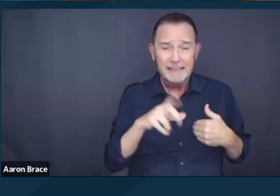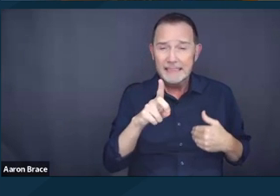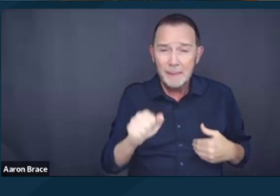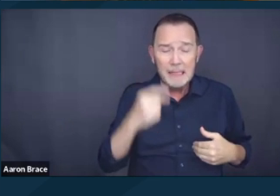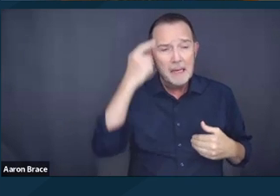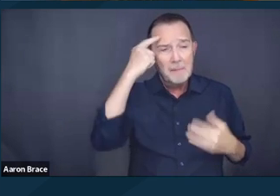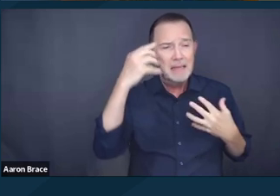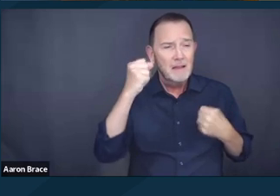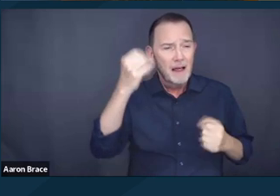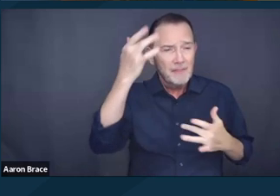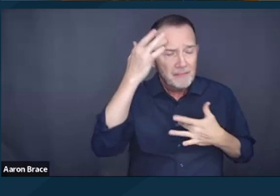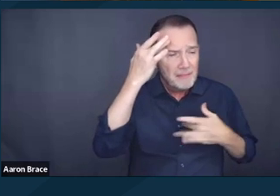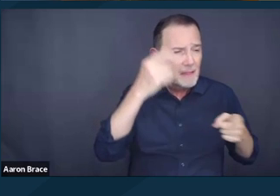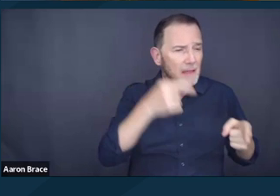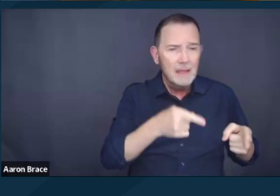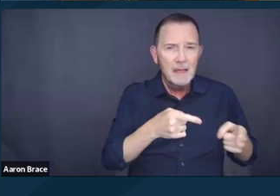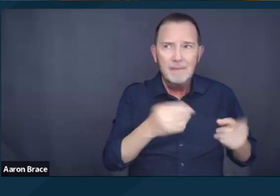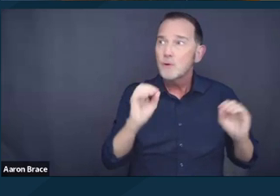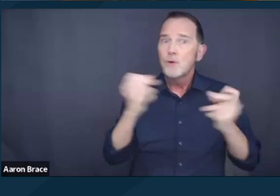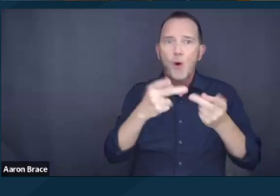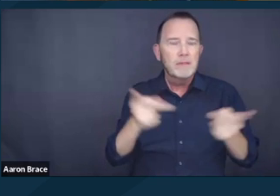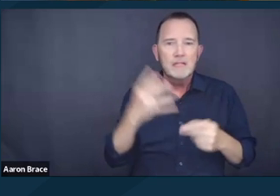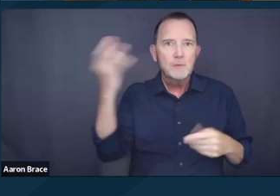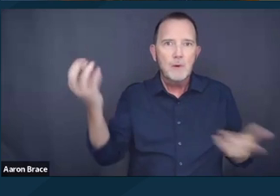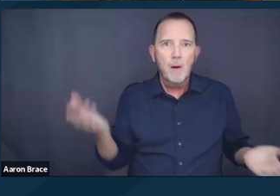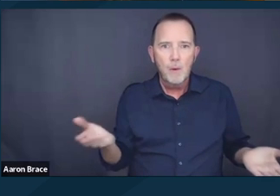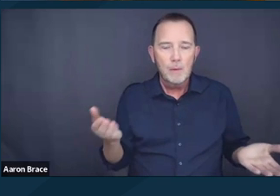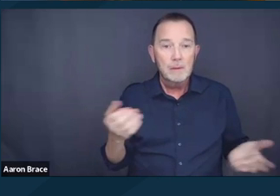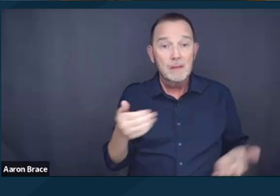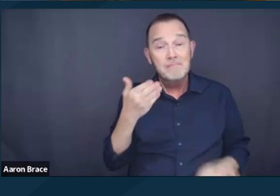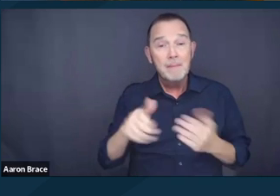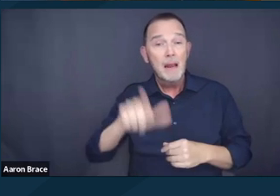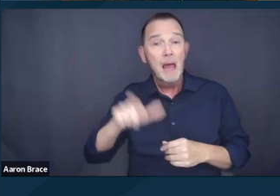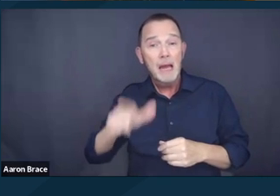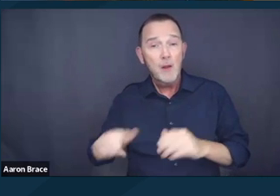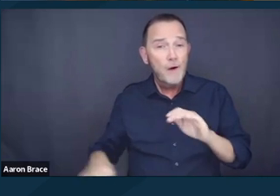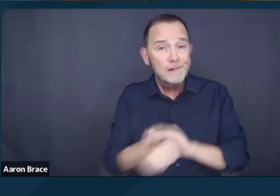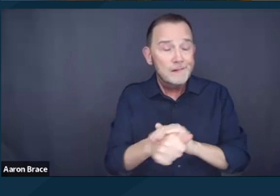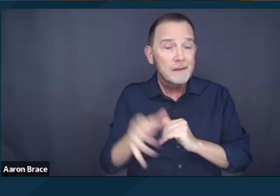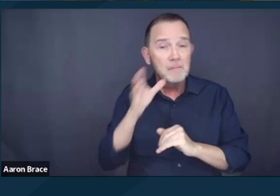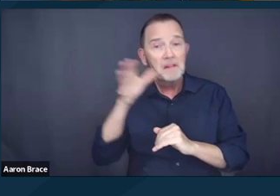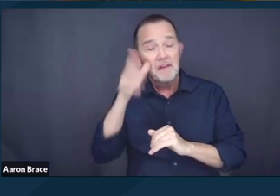or forcibly displaced from their homes. I want to uplift that what many of us would agree